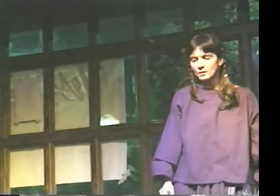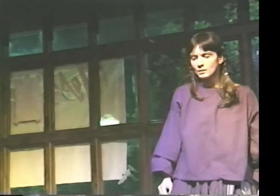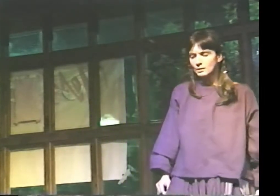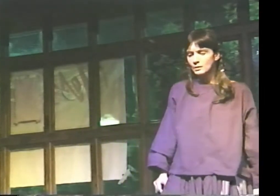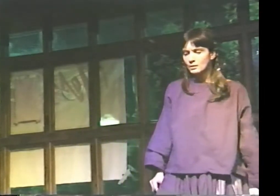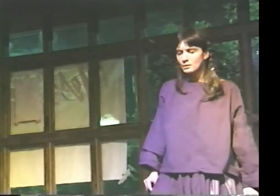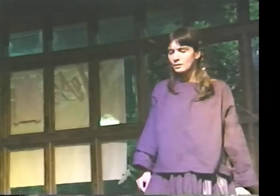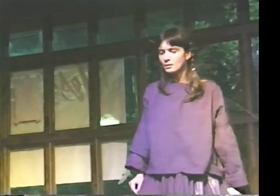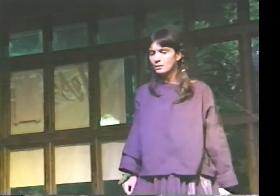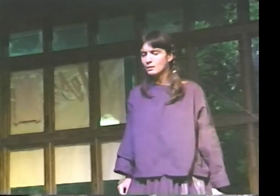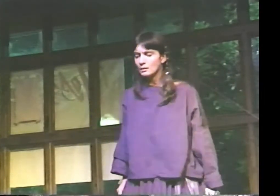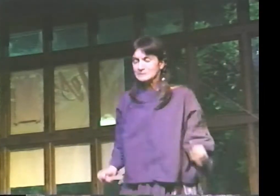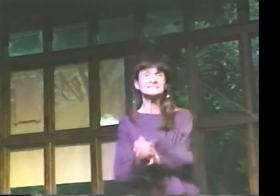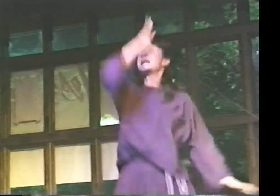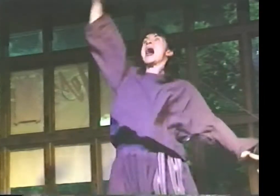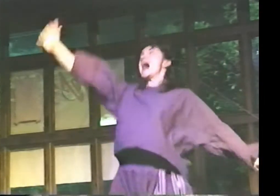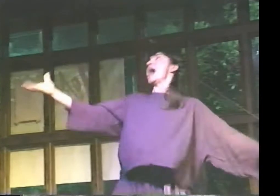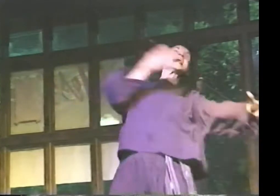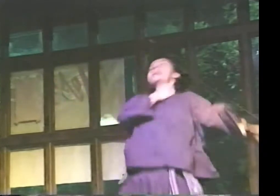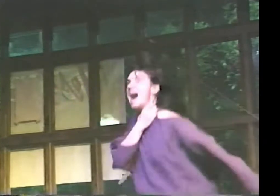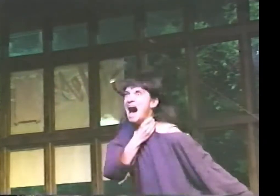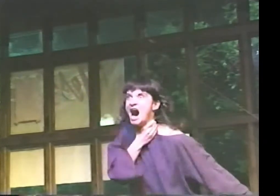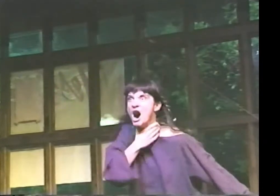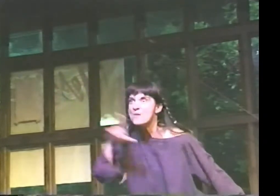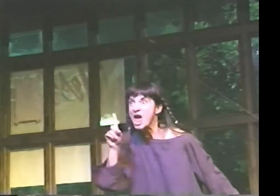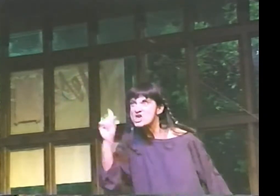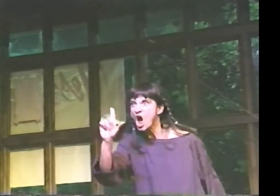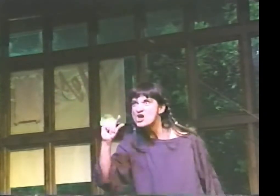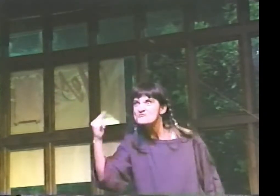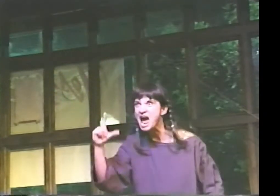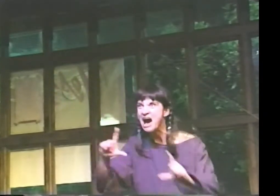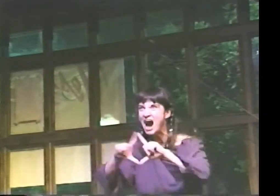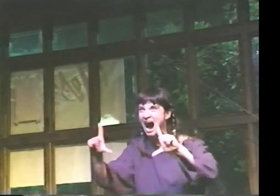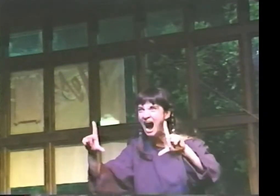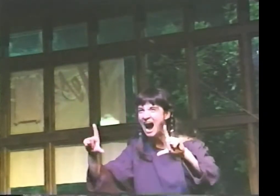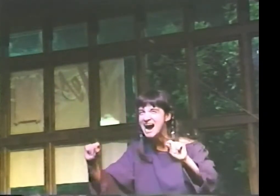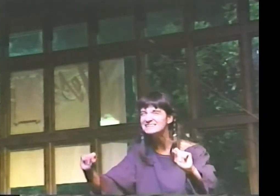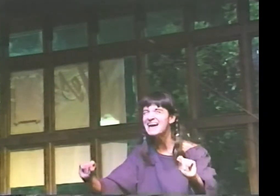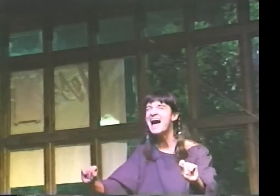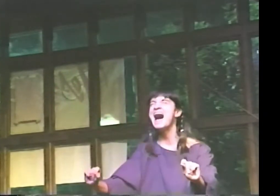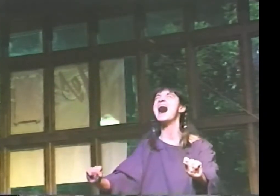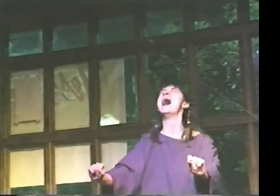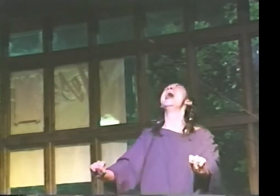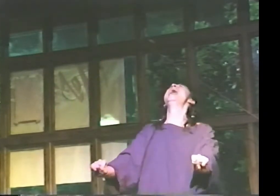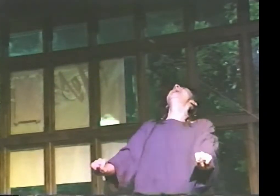A BEING APPROACHES THE EGG. "ARGH. WHERE'S YOUR GREEN CARD?"